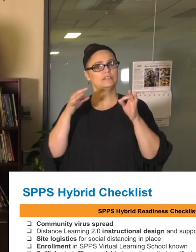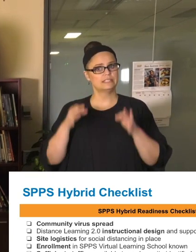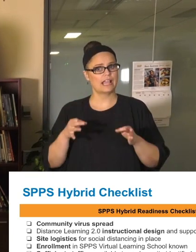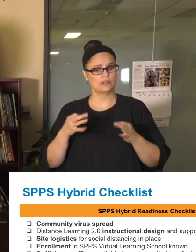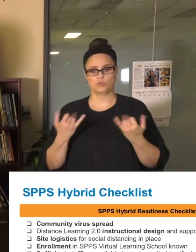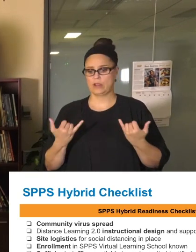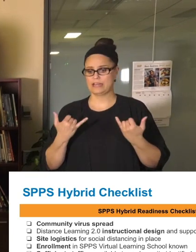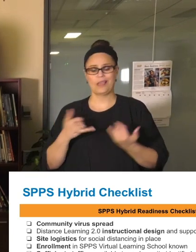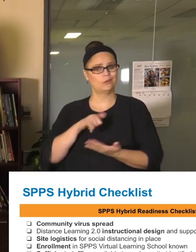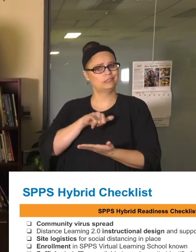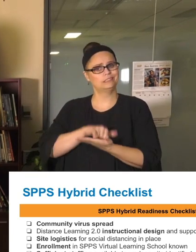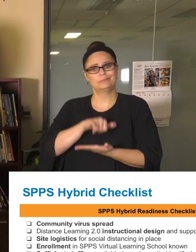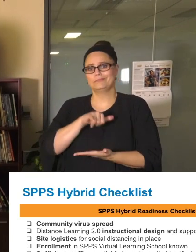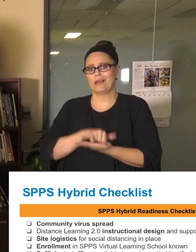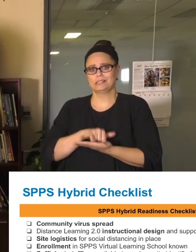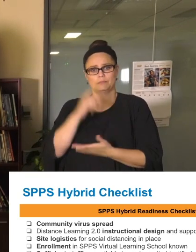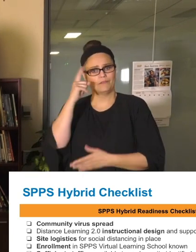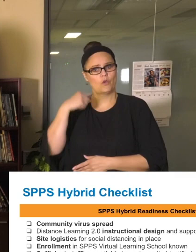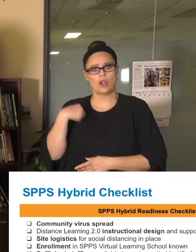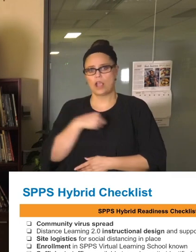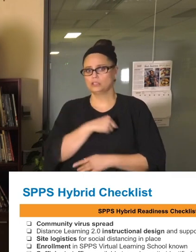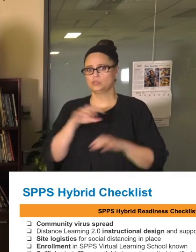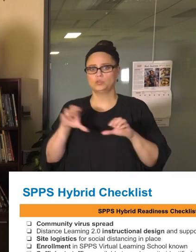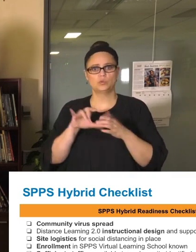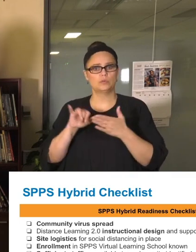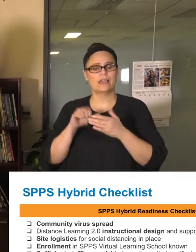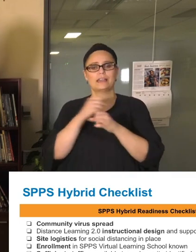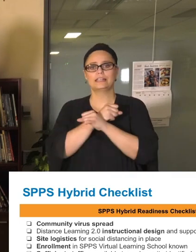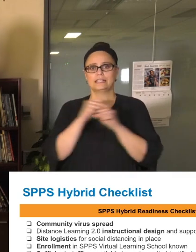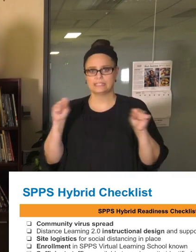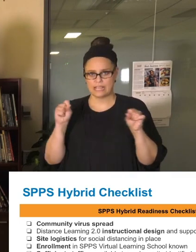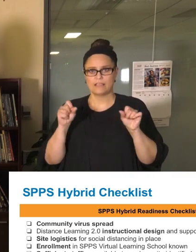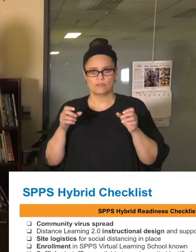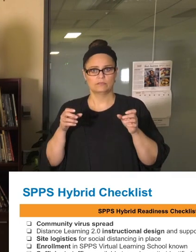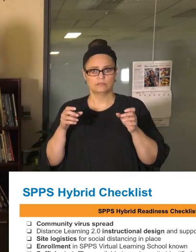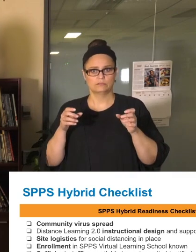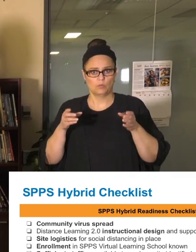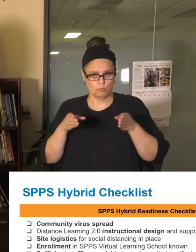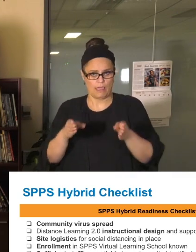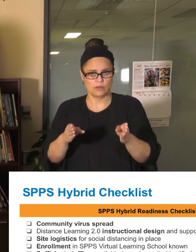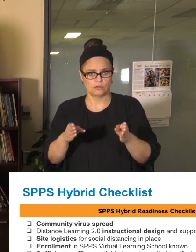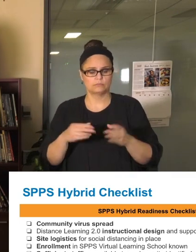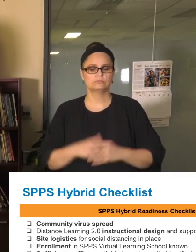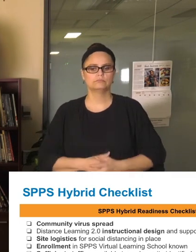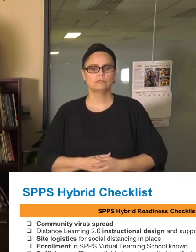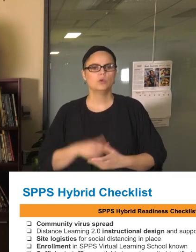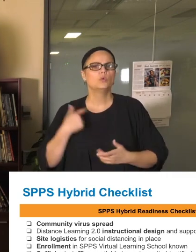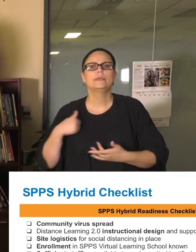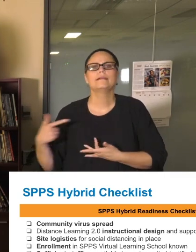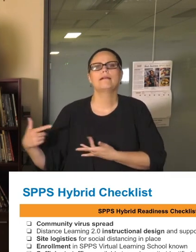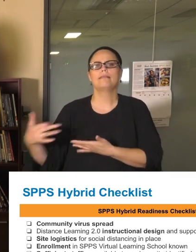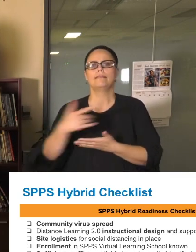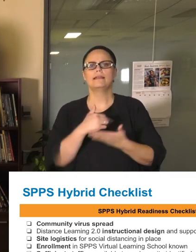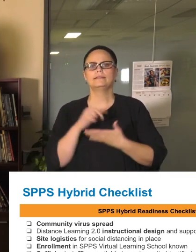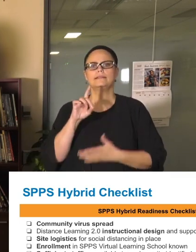for us to do that in a safe and an effective manner. We did this in a number of ways. We collected data and you'll be